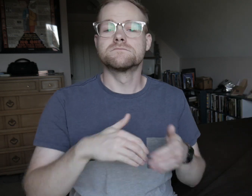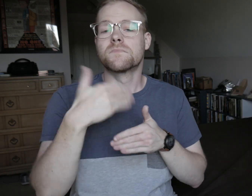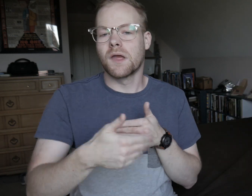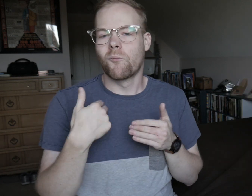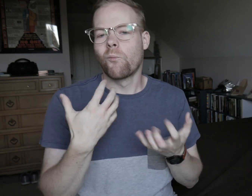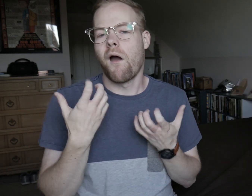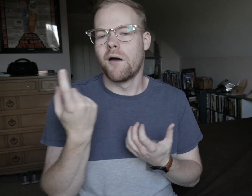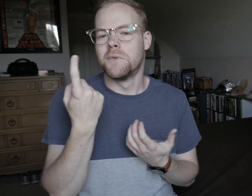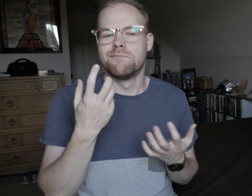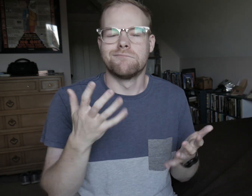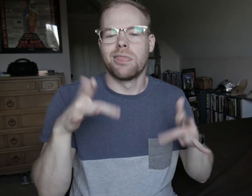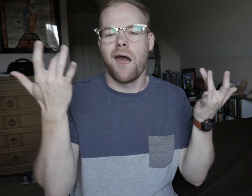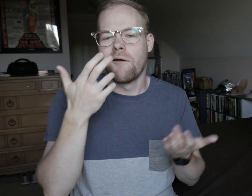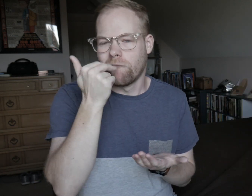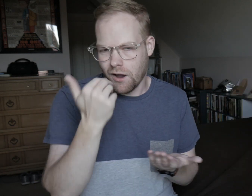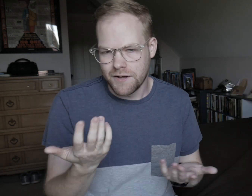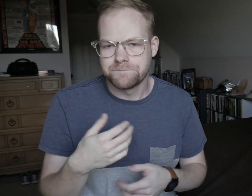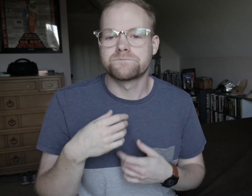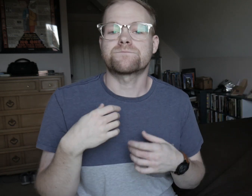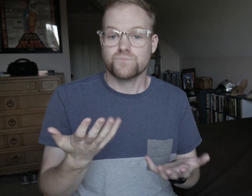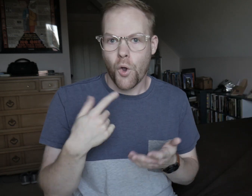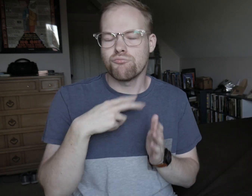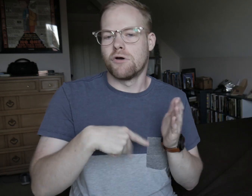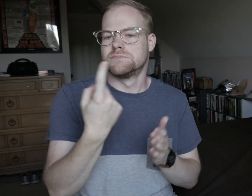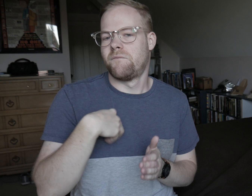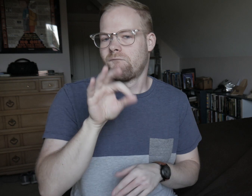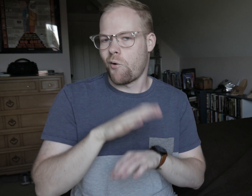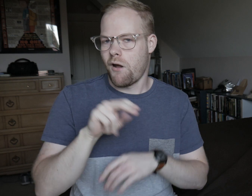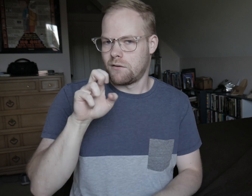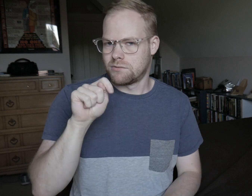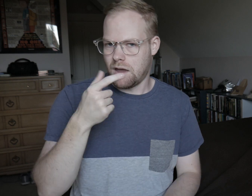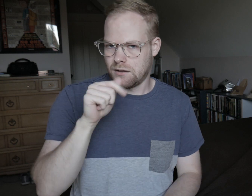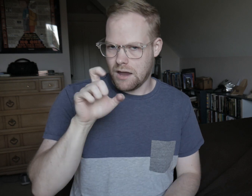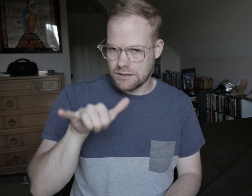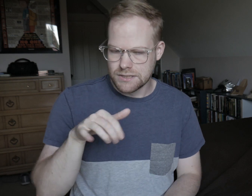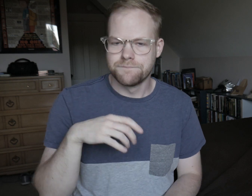Next, I wanted something light and funny so I read something that I found on NetGalley,